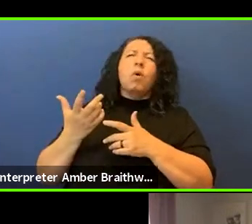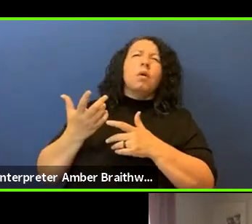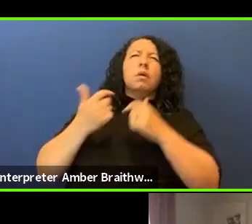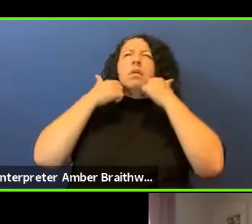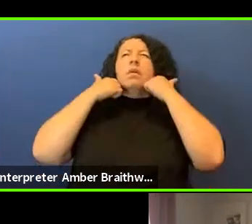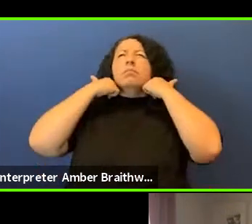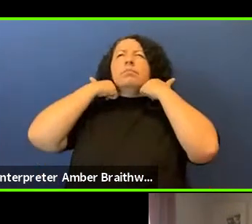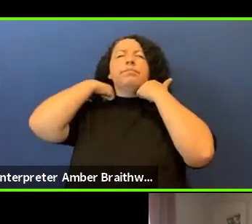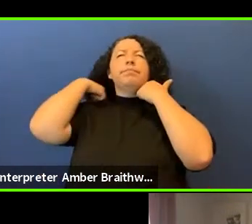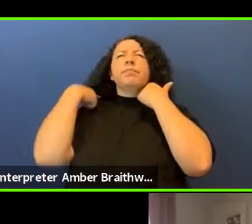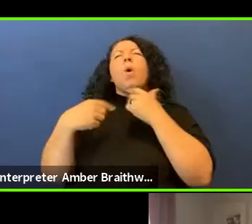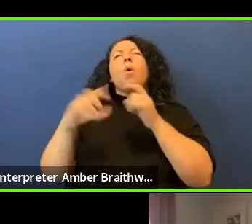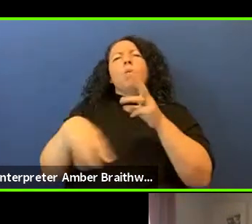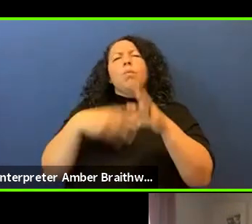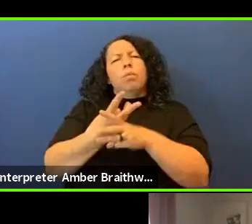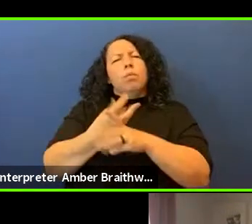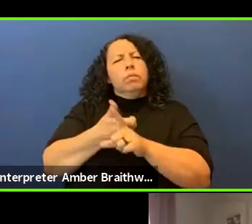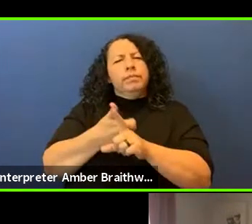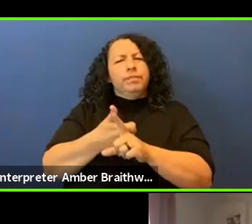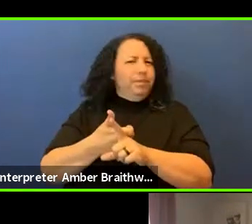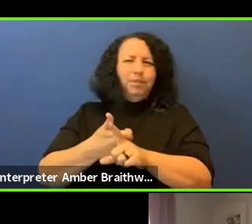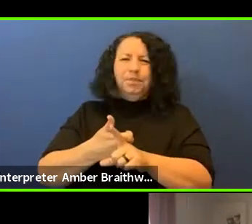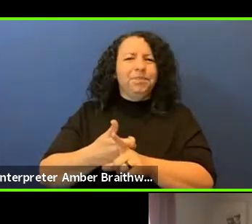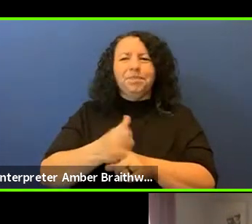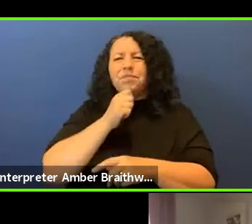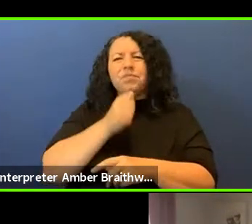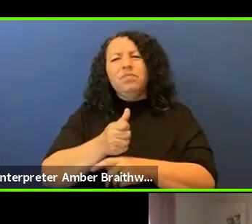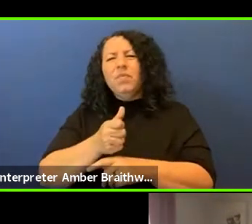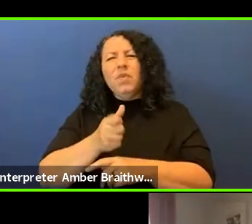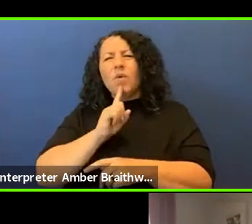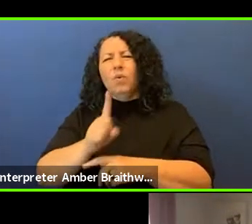a world that just isn't reality.